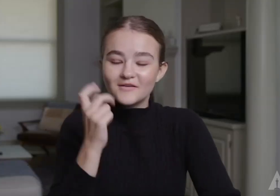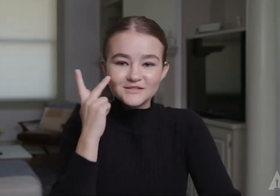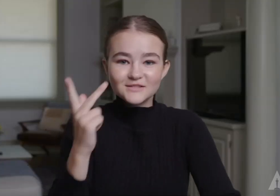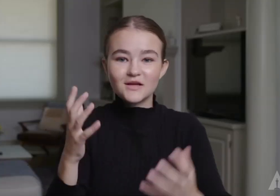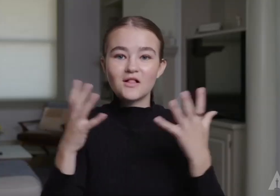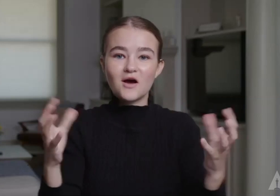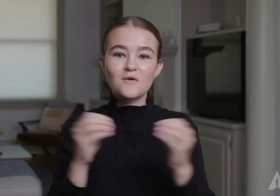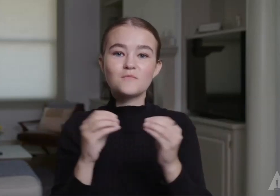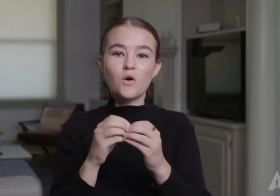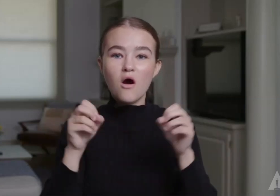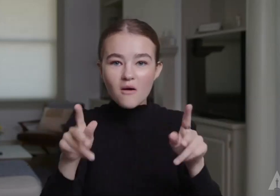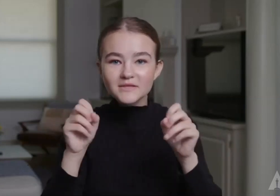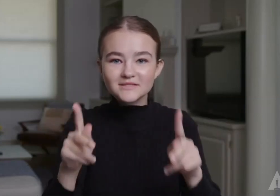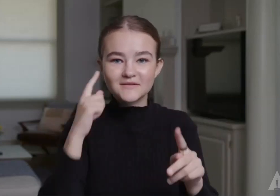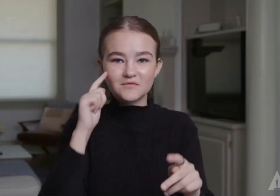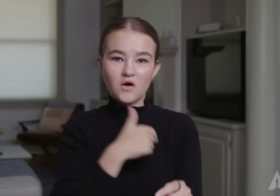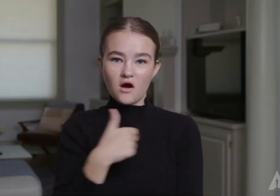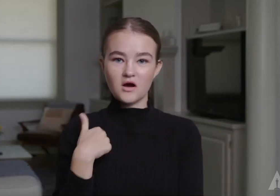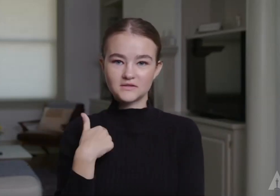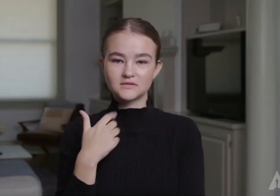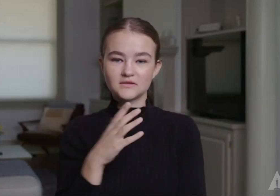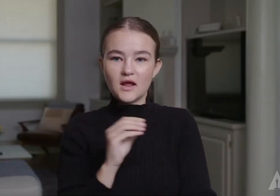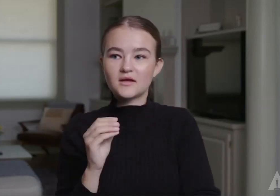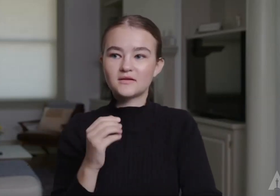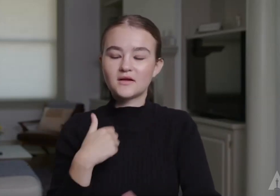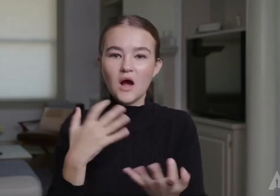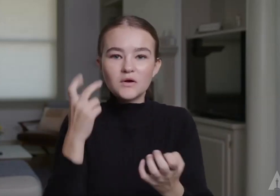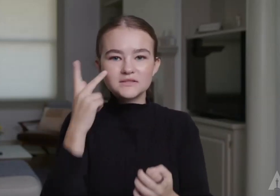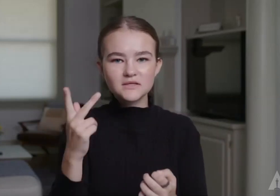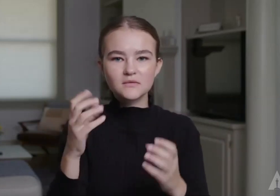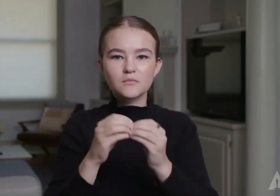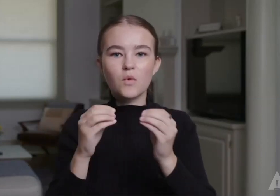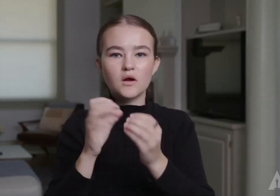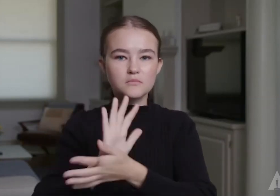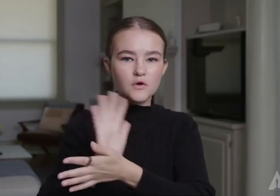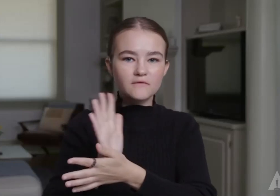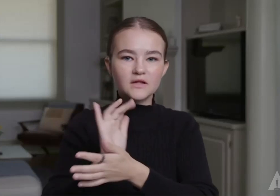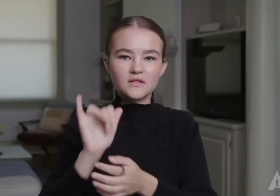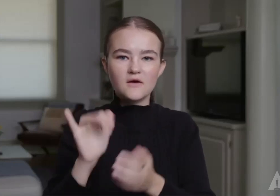I would love to see a lot more opportunity for people like us. I'd like to see more movies that focus